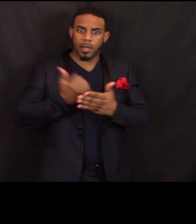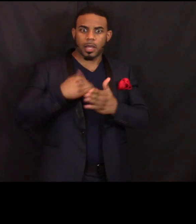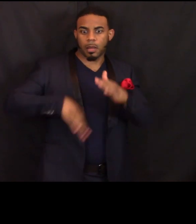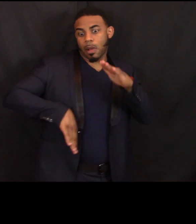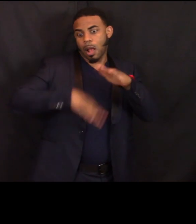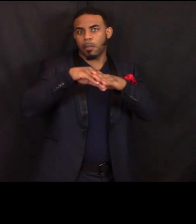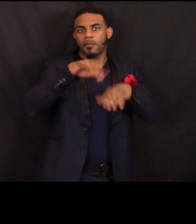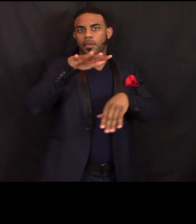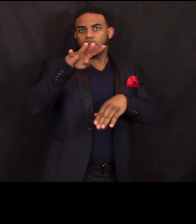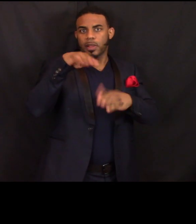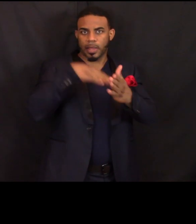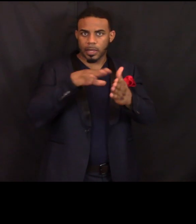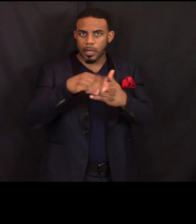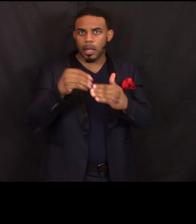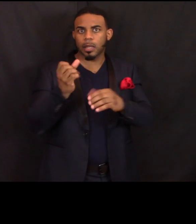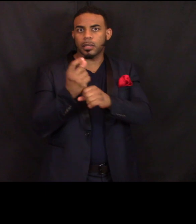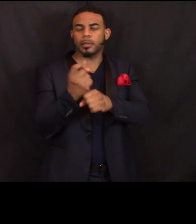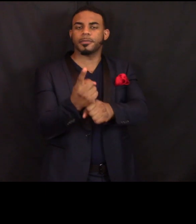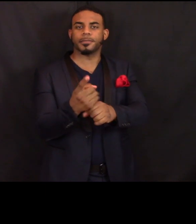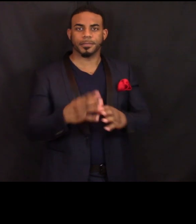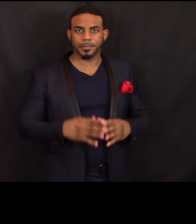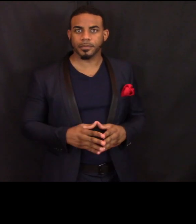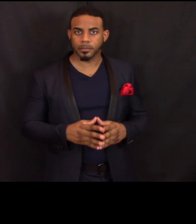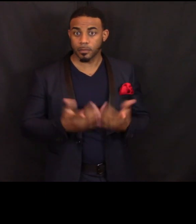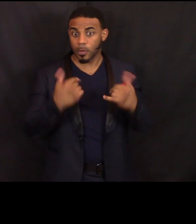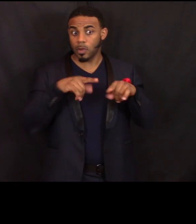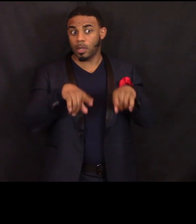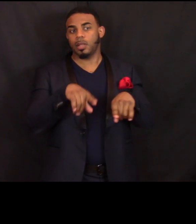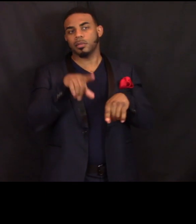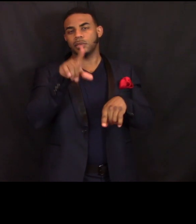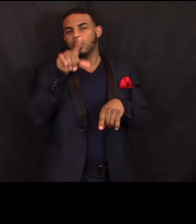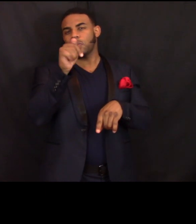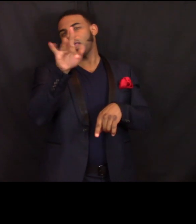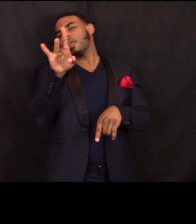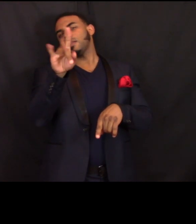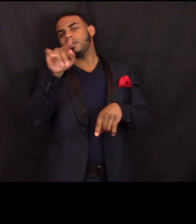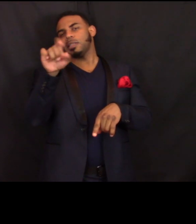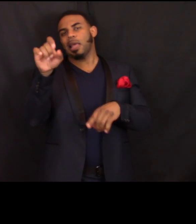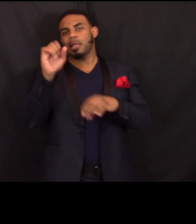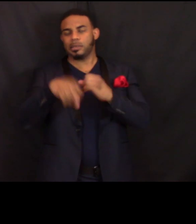during this 2018 tax season which is the season